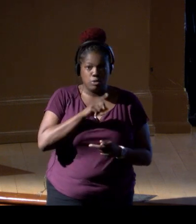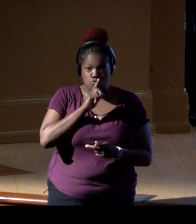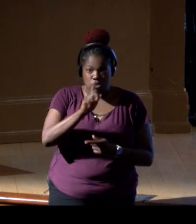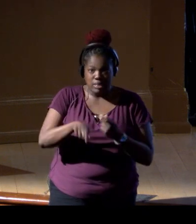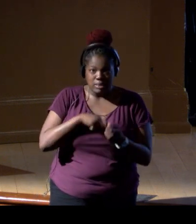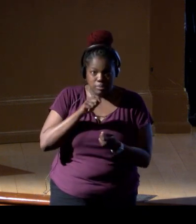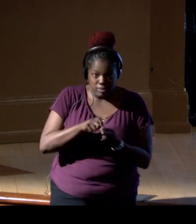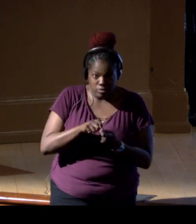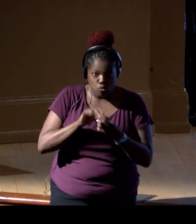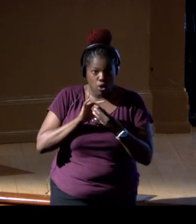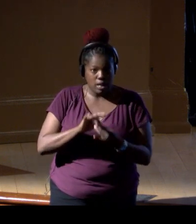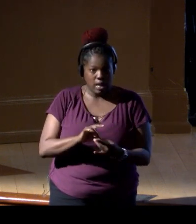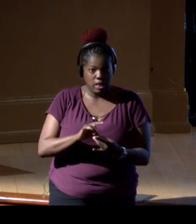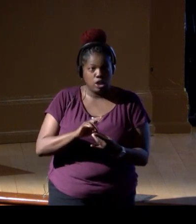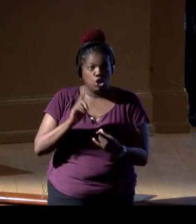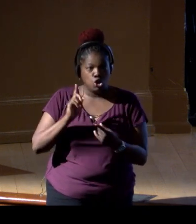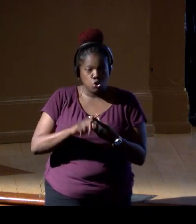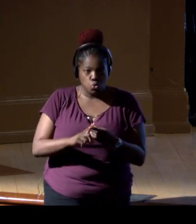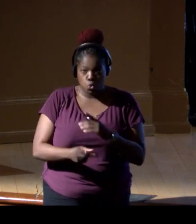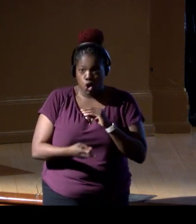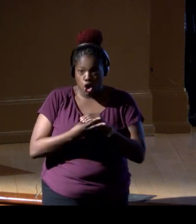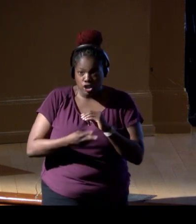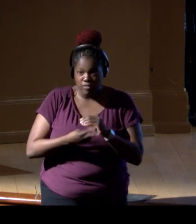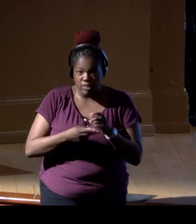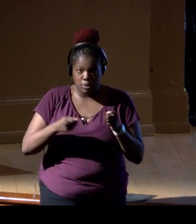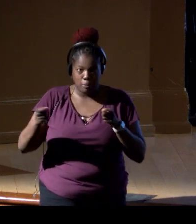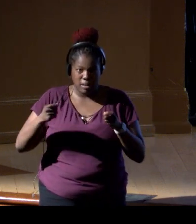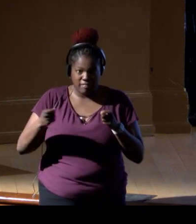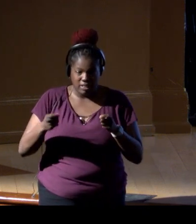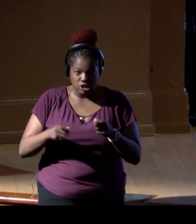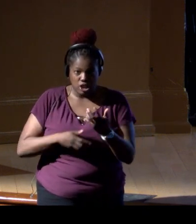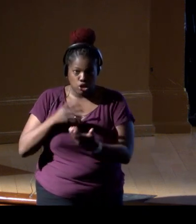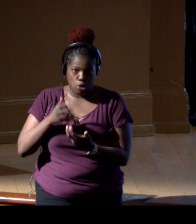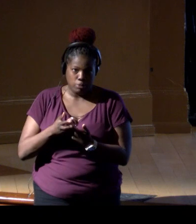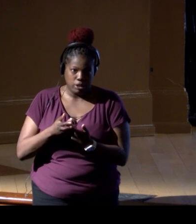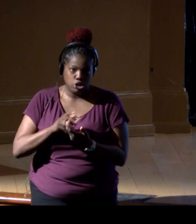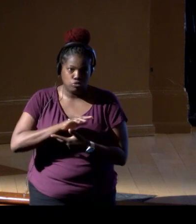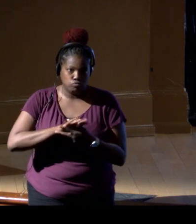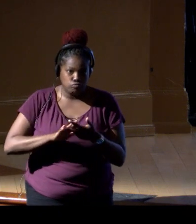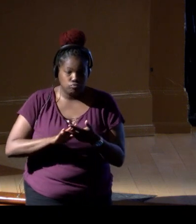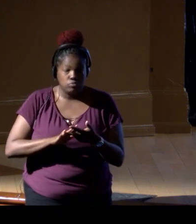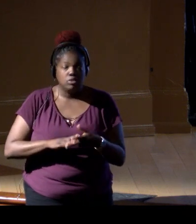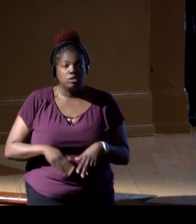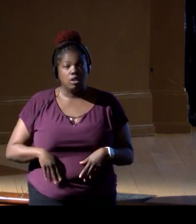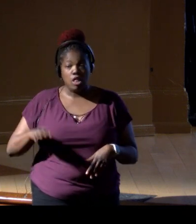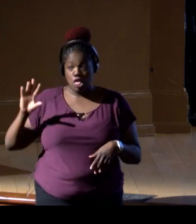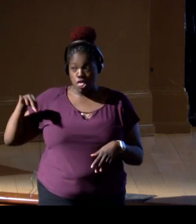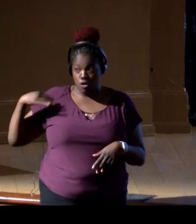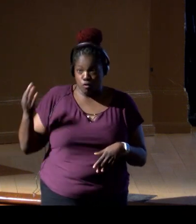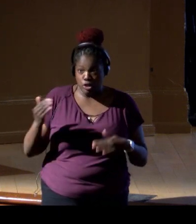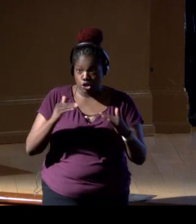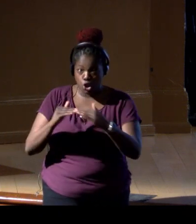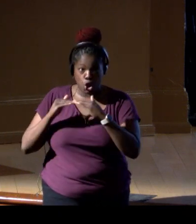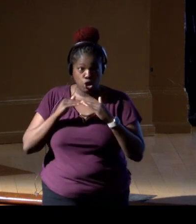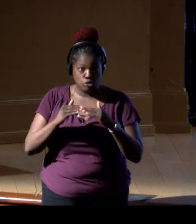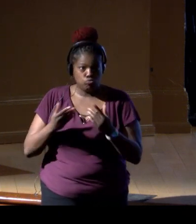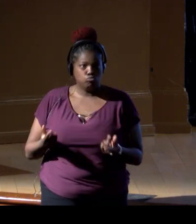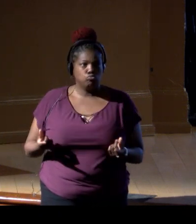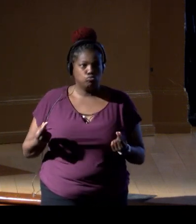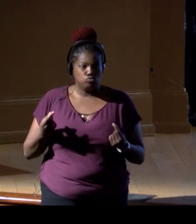in terms of conservation management recommendations. So what the French colleagues did was, of course, get in the water,